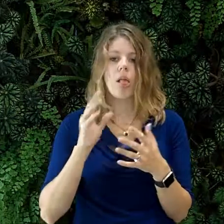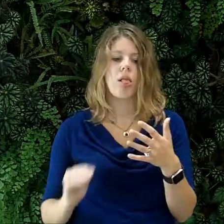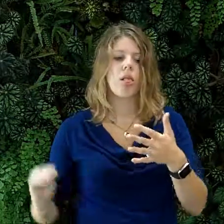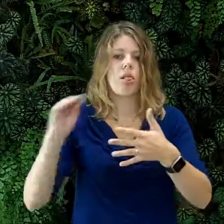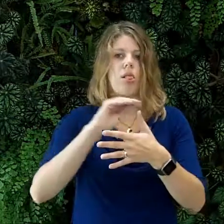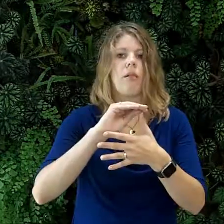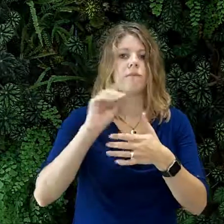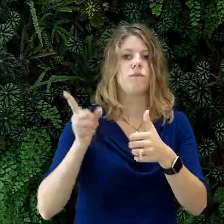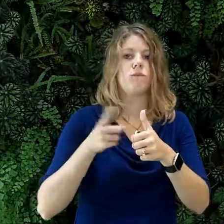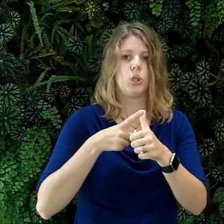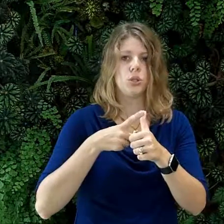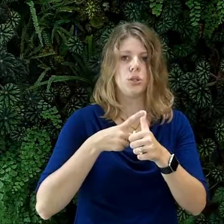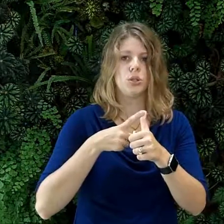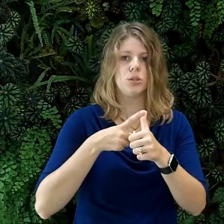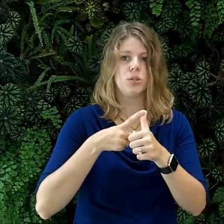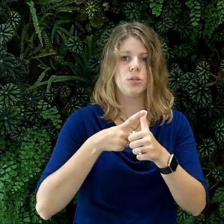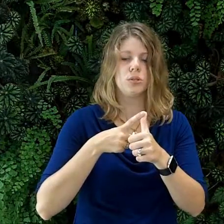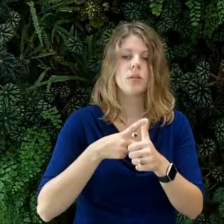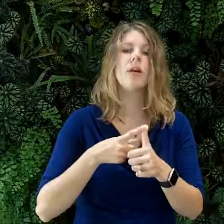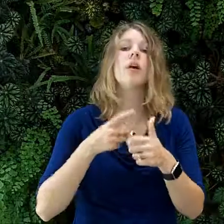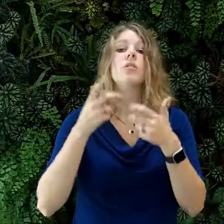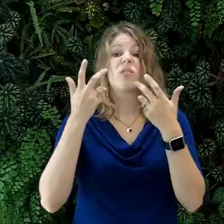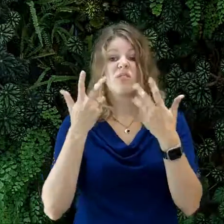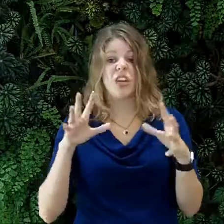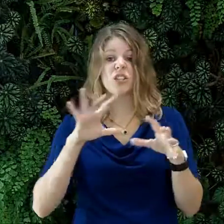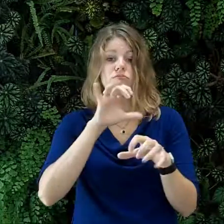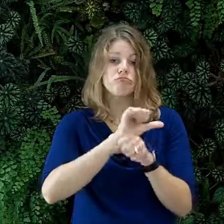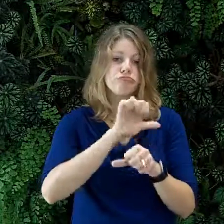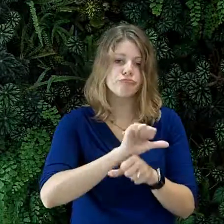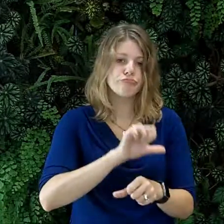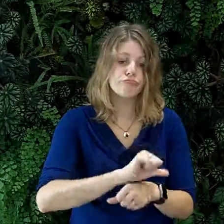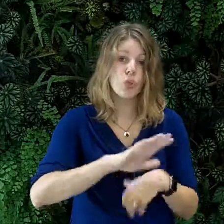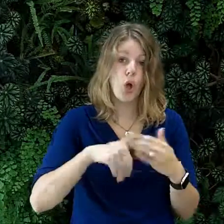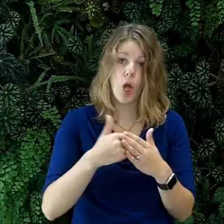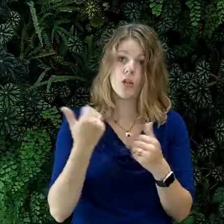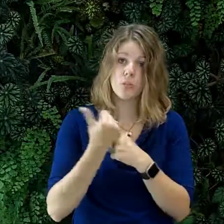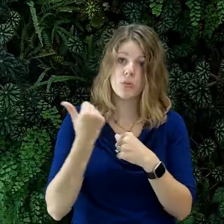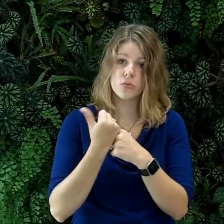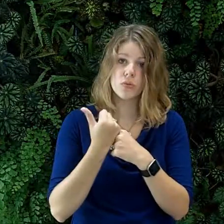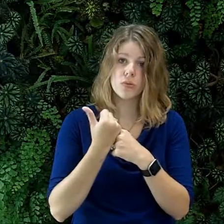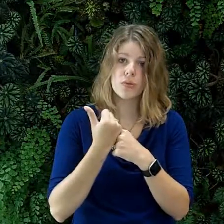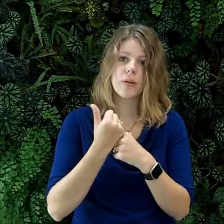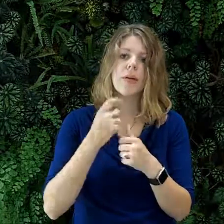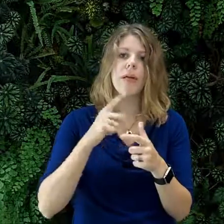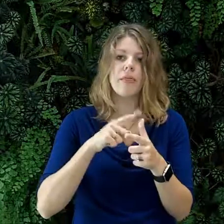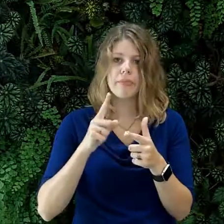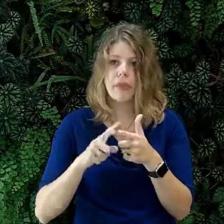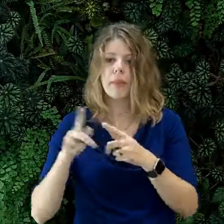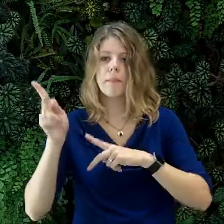you will be moved to a first-priority reservation. After we reserve all of our sponsors' booths